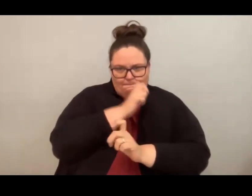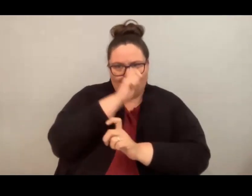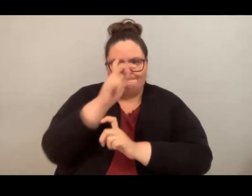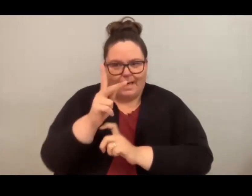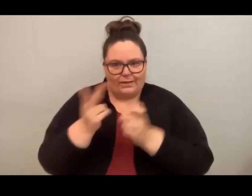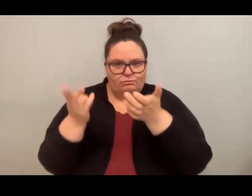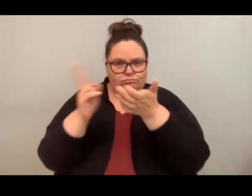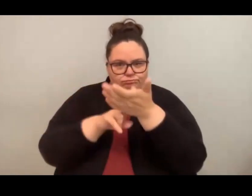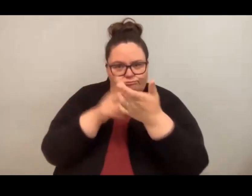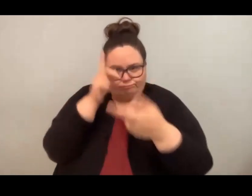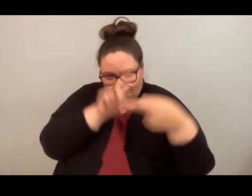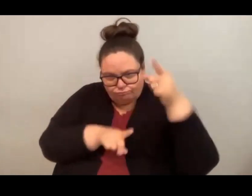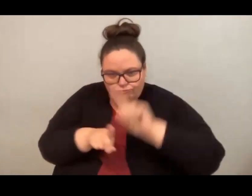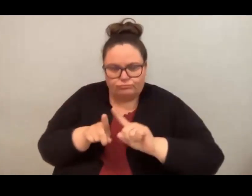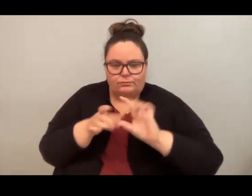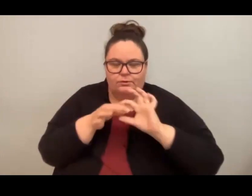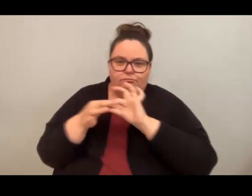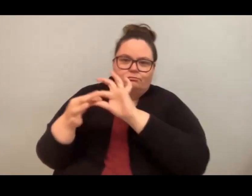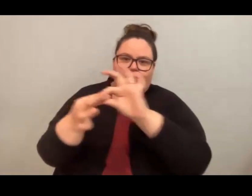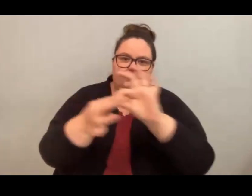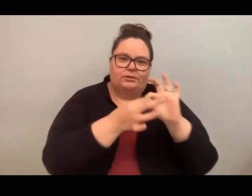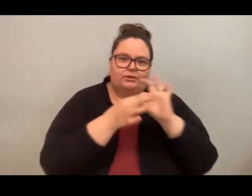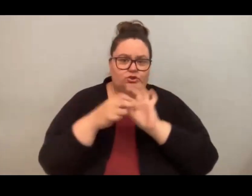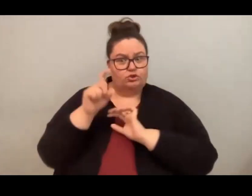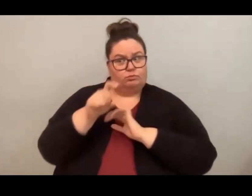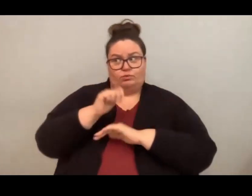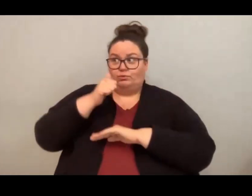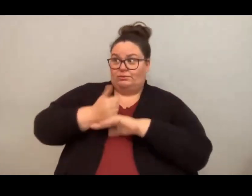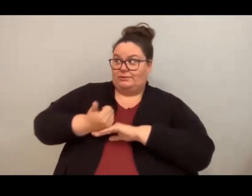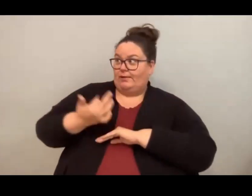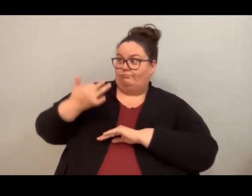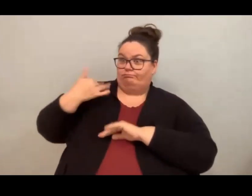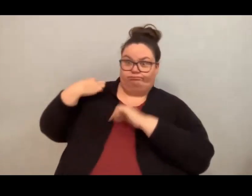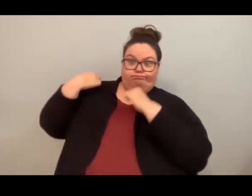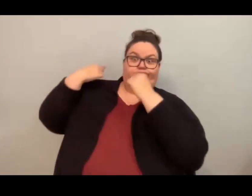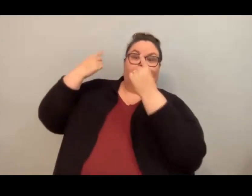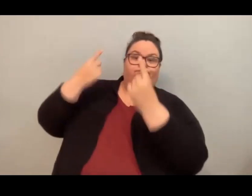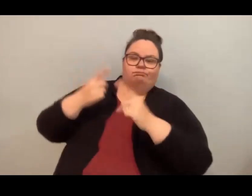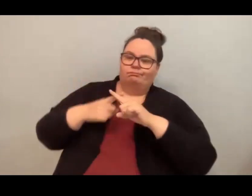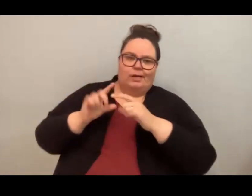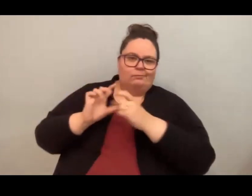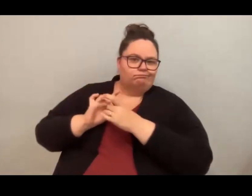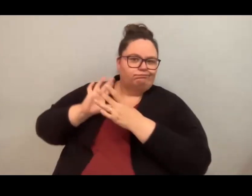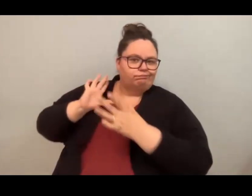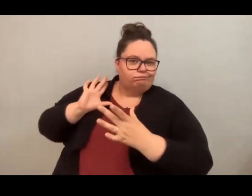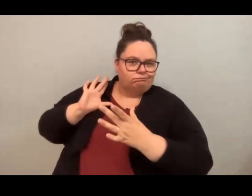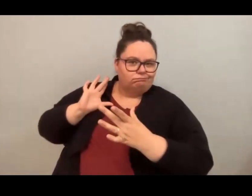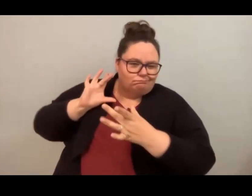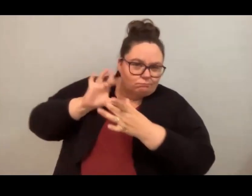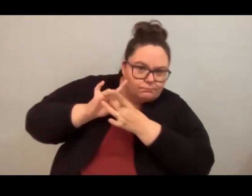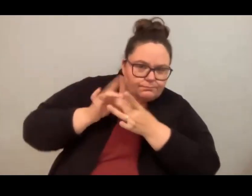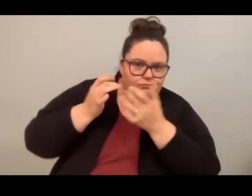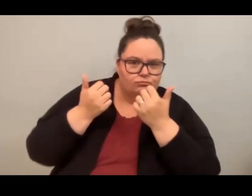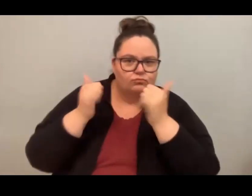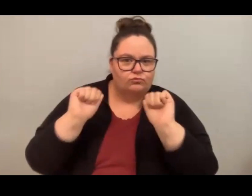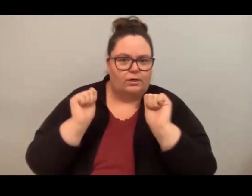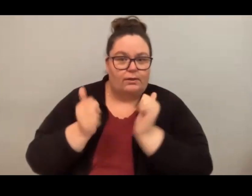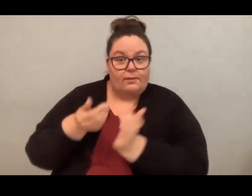relationships that we were supposed to have been embodying here. The event is funded partly by the